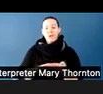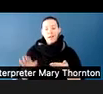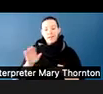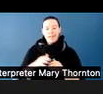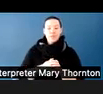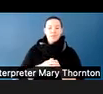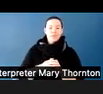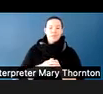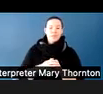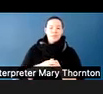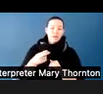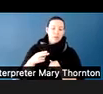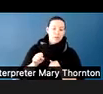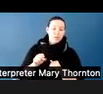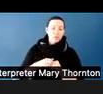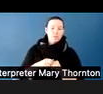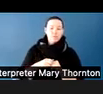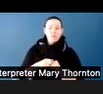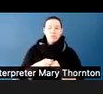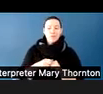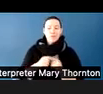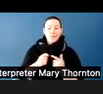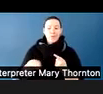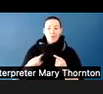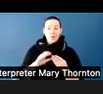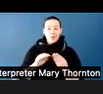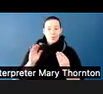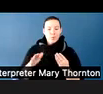as a whole about what they need in their learning environment.